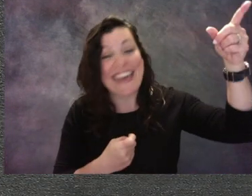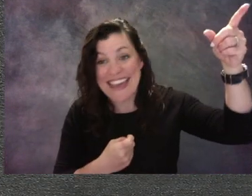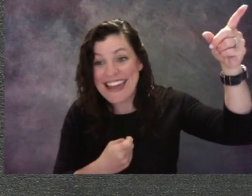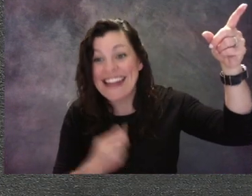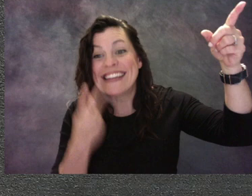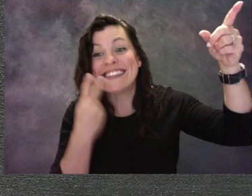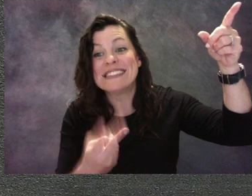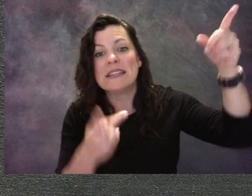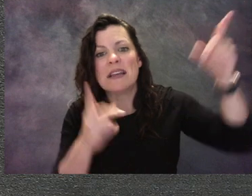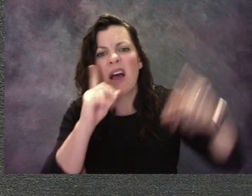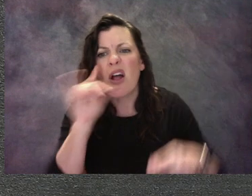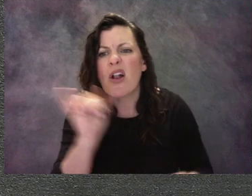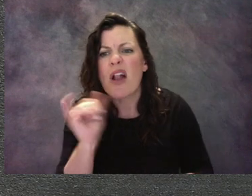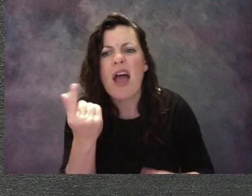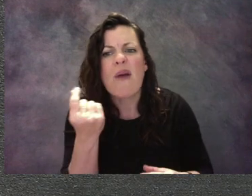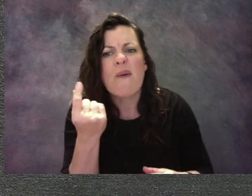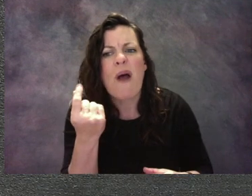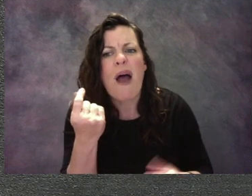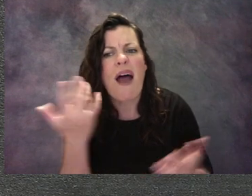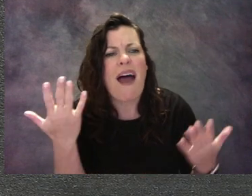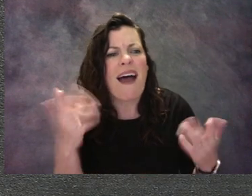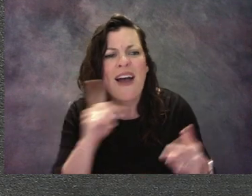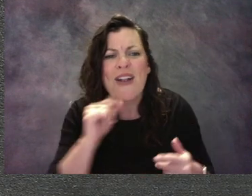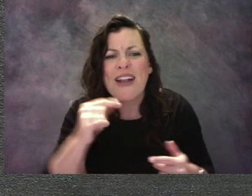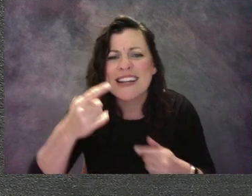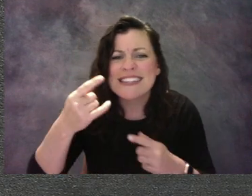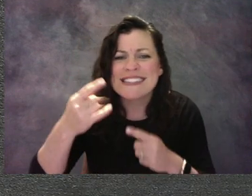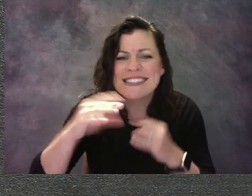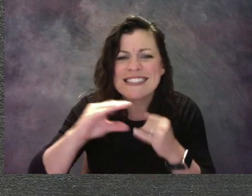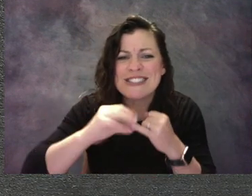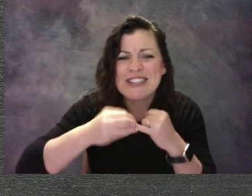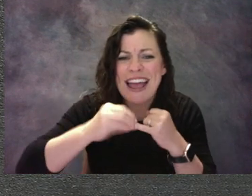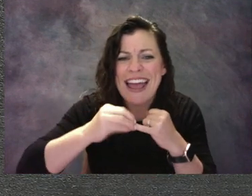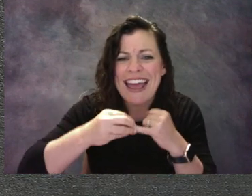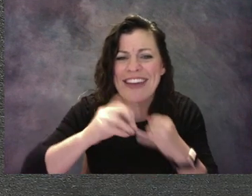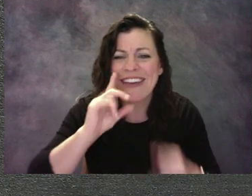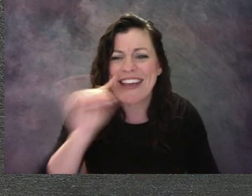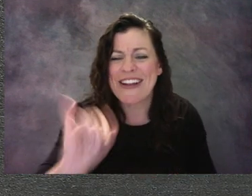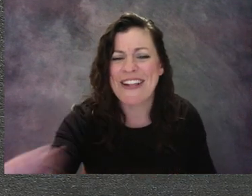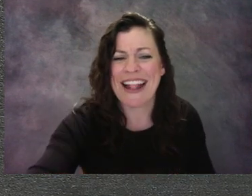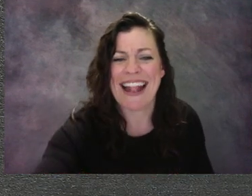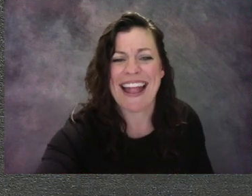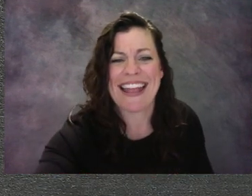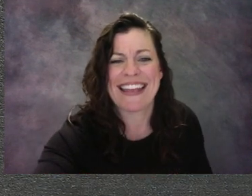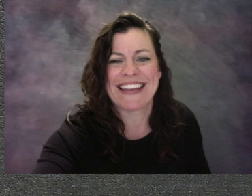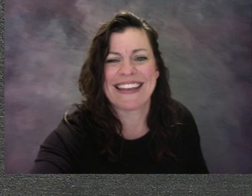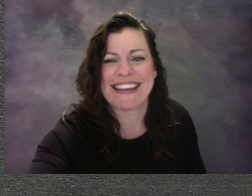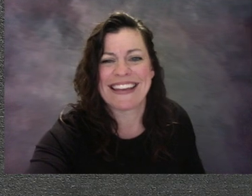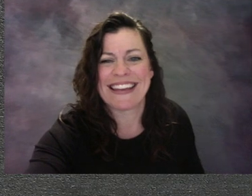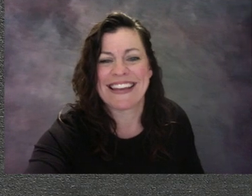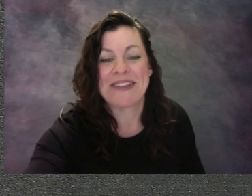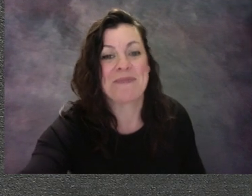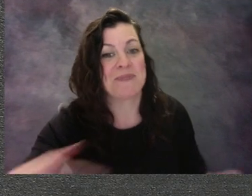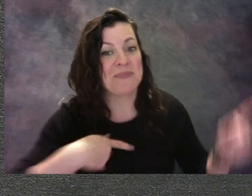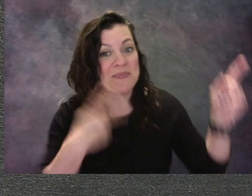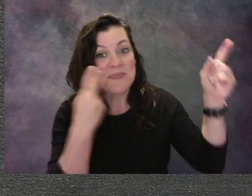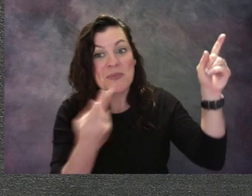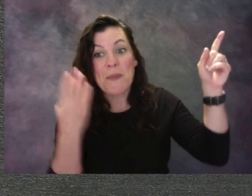Red like cherries. And then this last color here is blue, like the ocean.